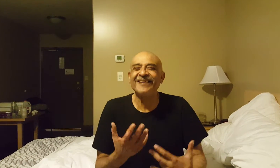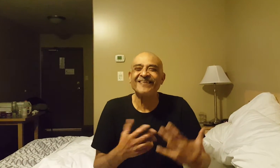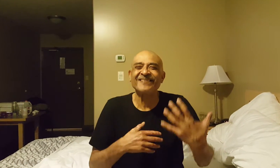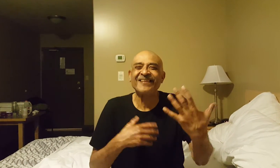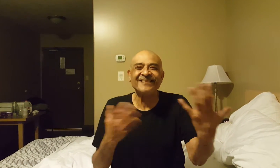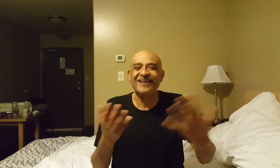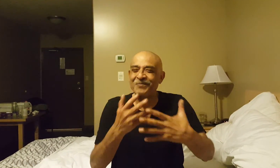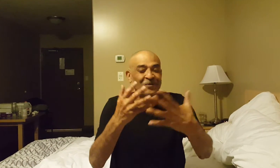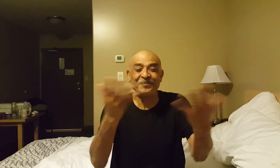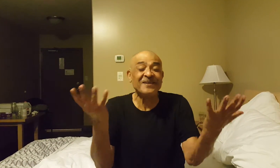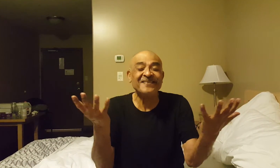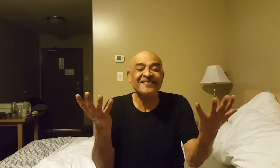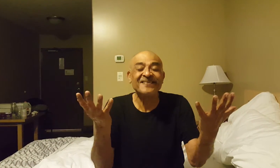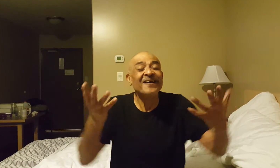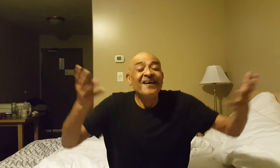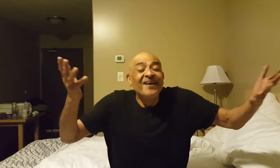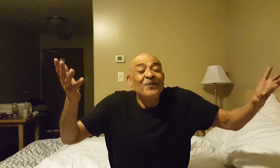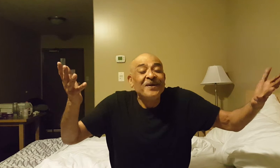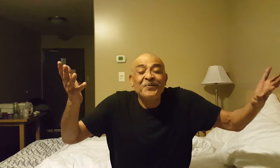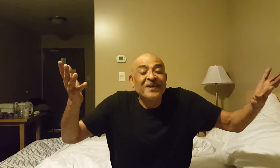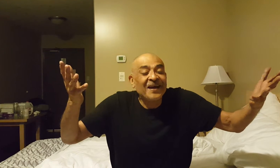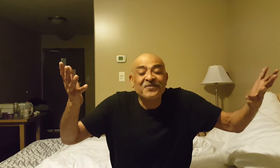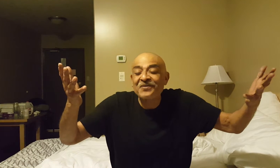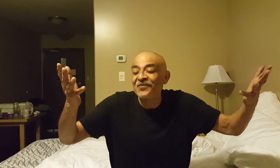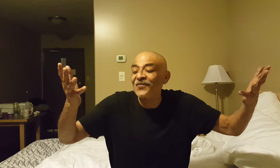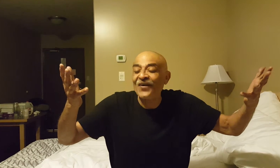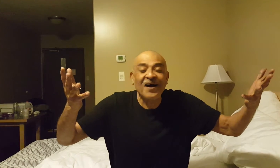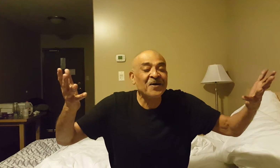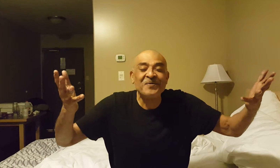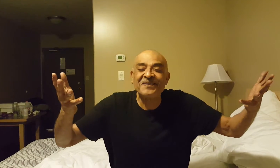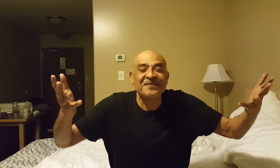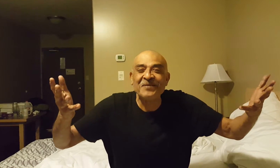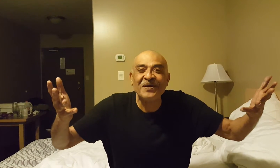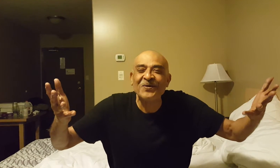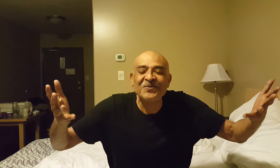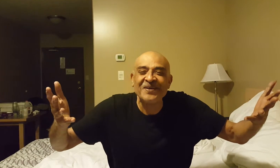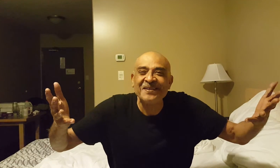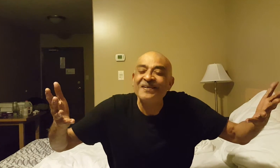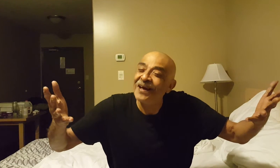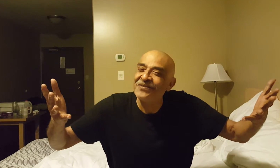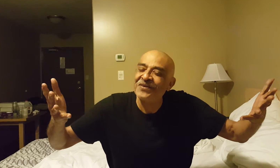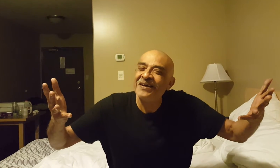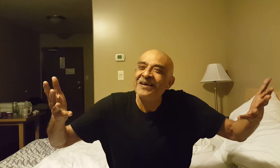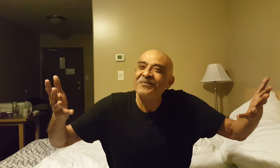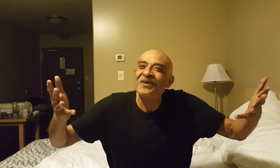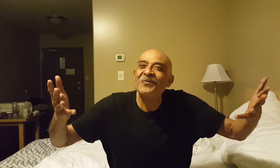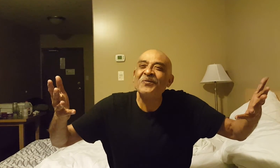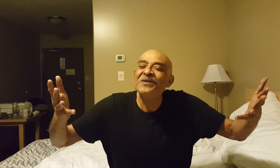that things are probabilities we would have a far better time negotiating life because we wouldn't